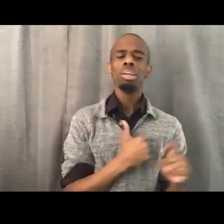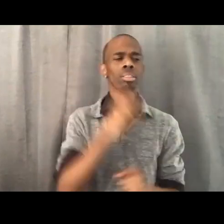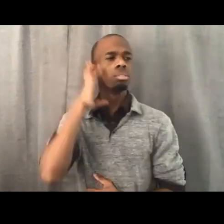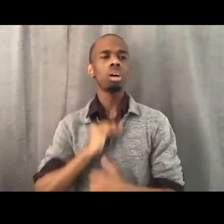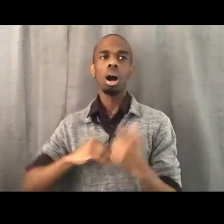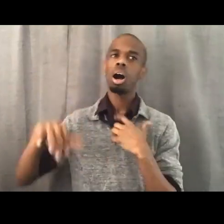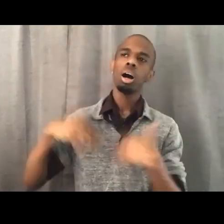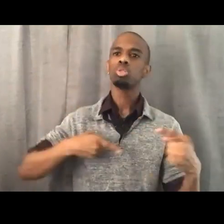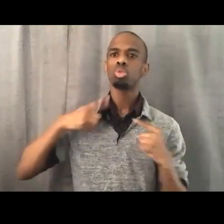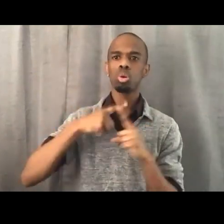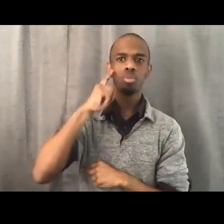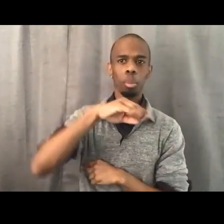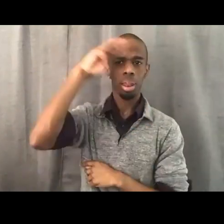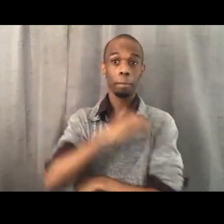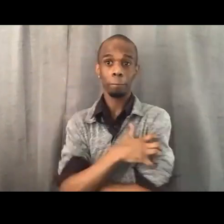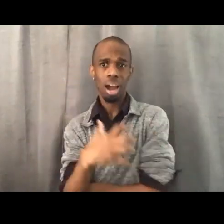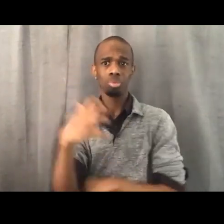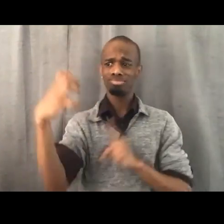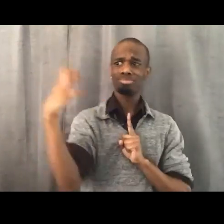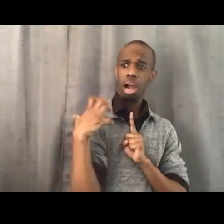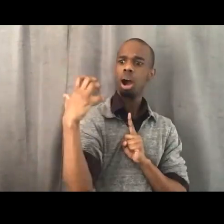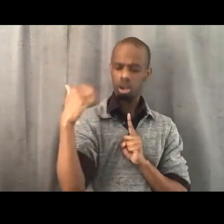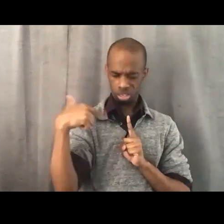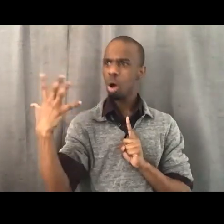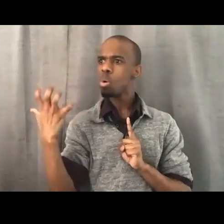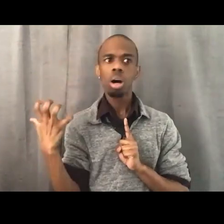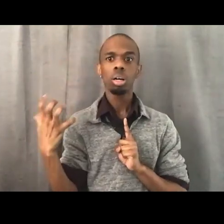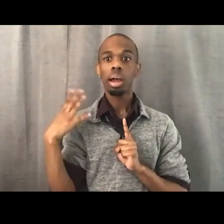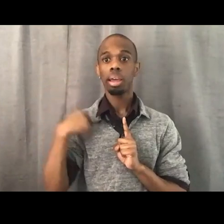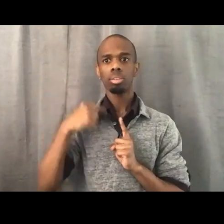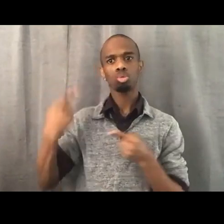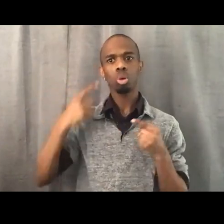what's more creative, what's more ambitious,